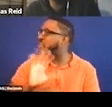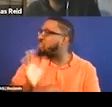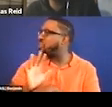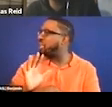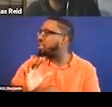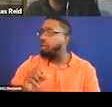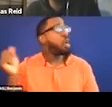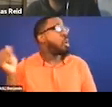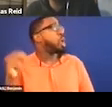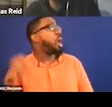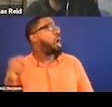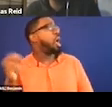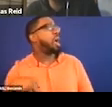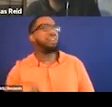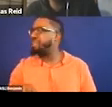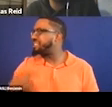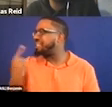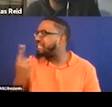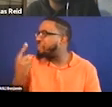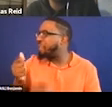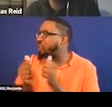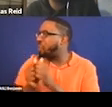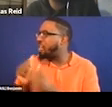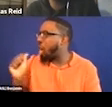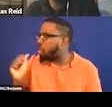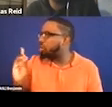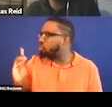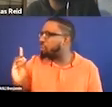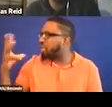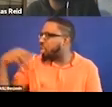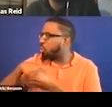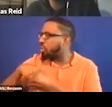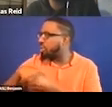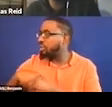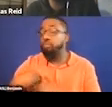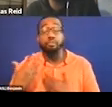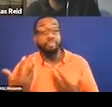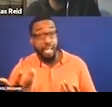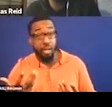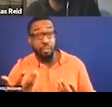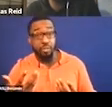description. So now depending where we are, it could be followed by an explanation of what audio description is, where to